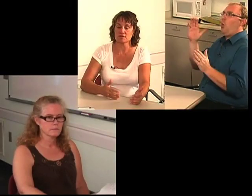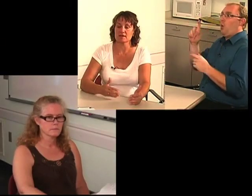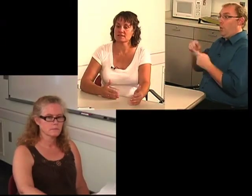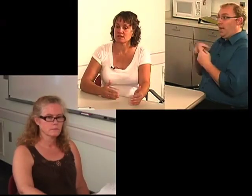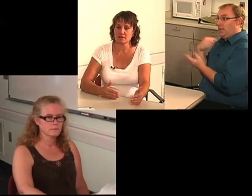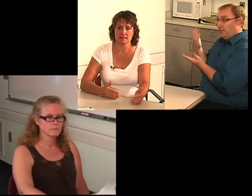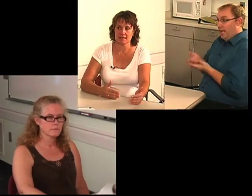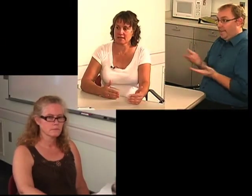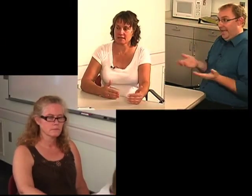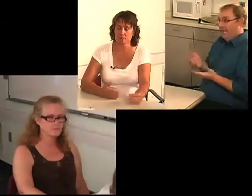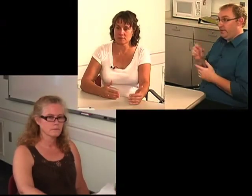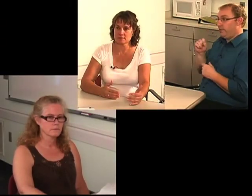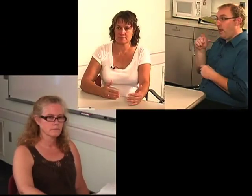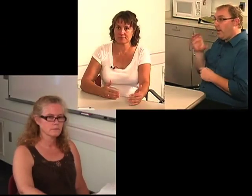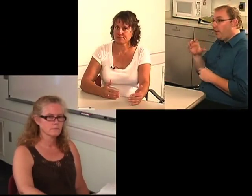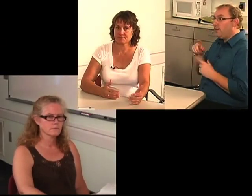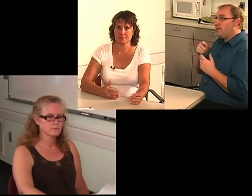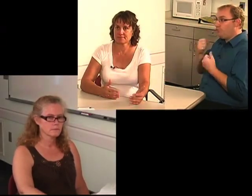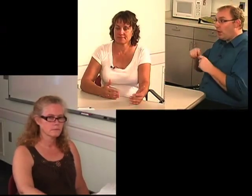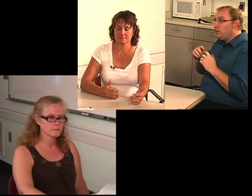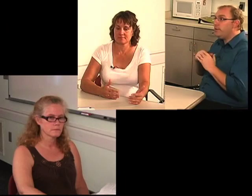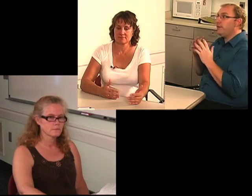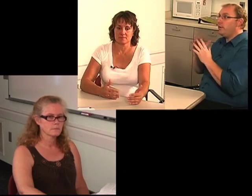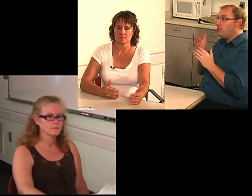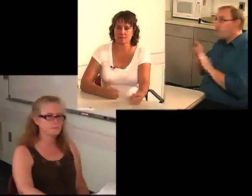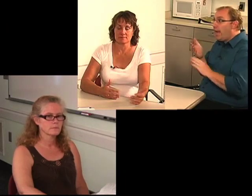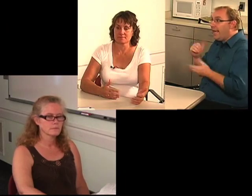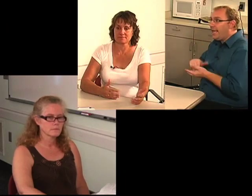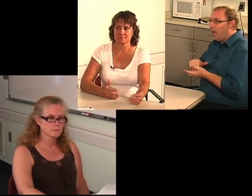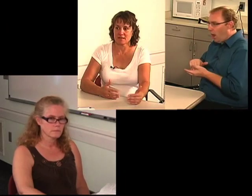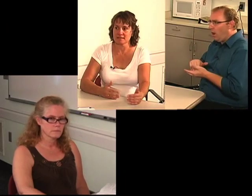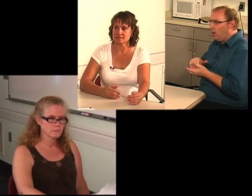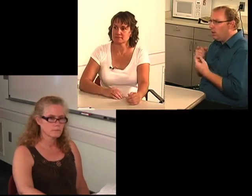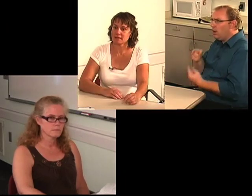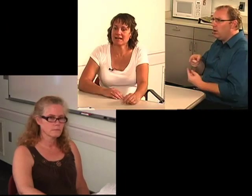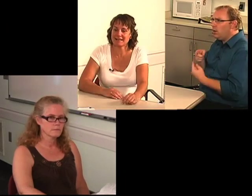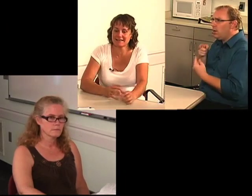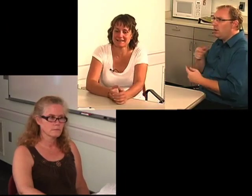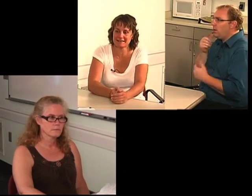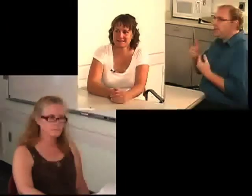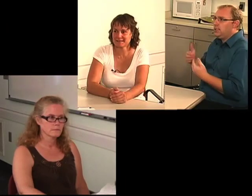and tried to start again, it was not easy.